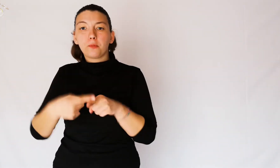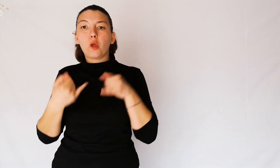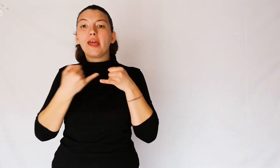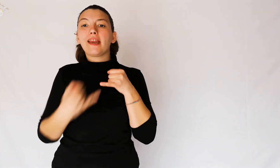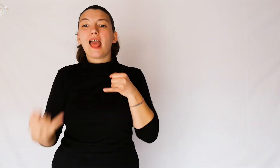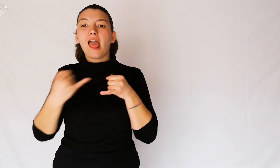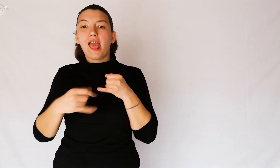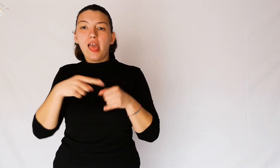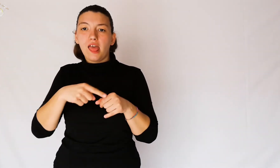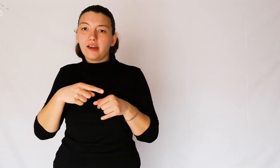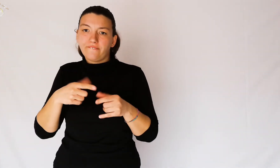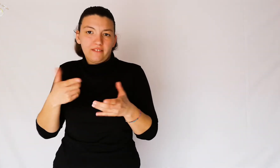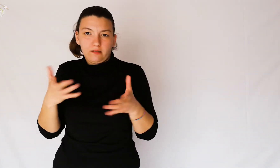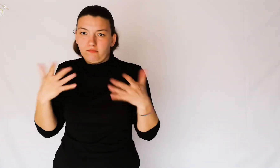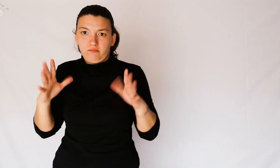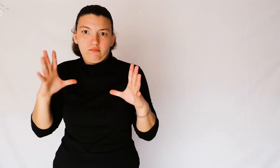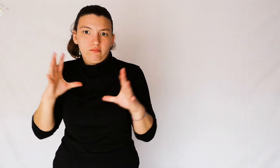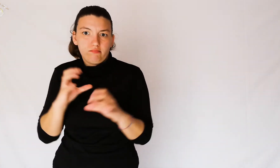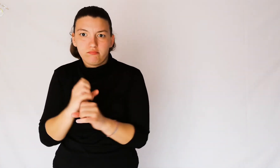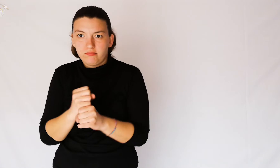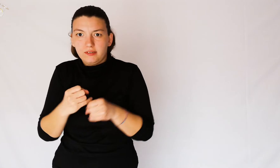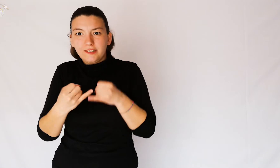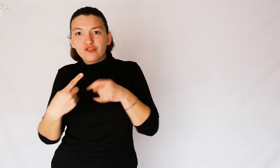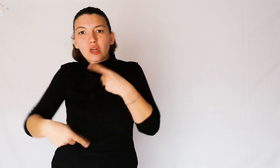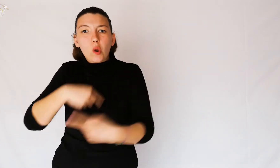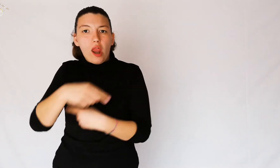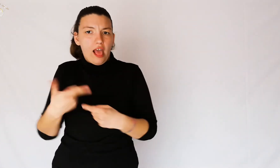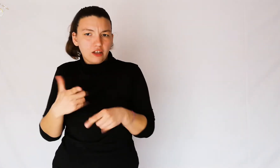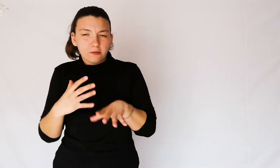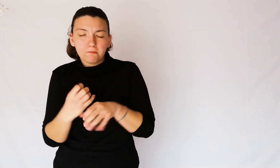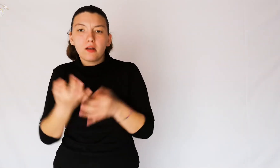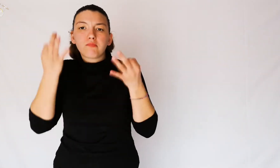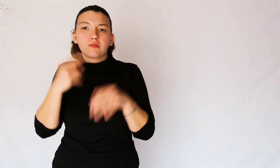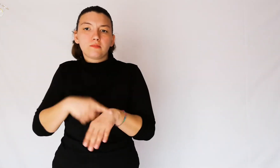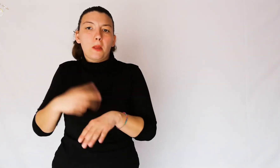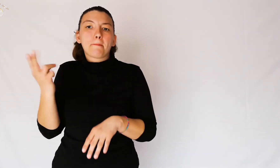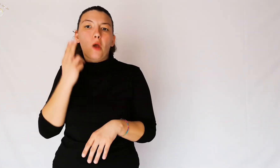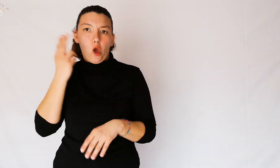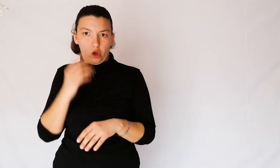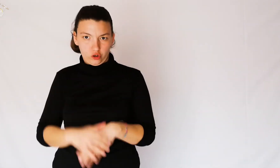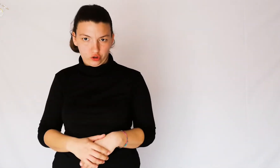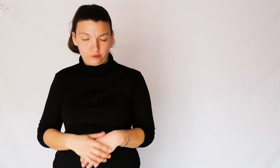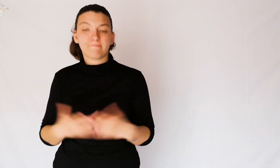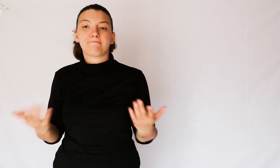the circulation nerves did not work until they had dead feet.